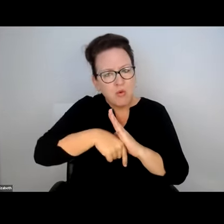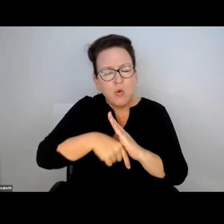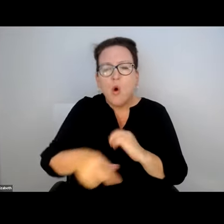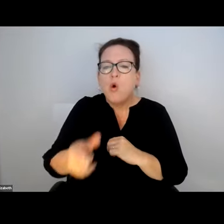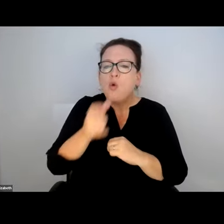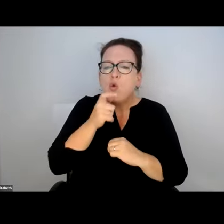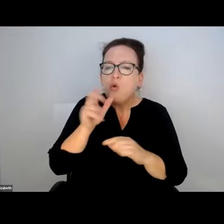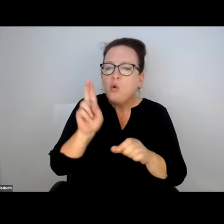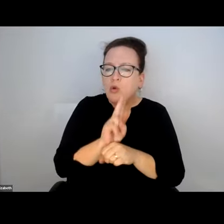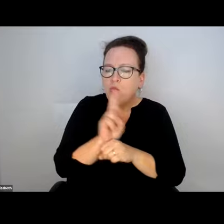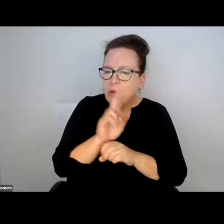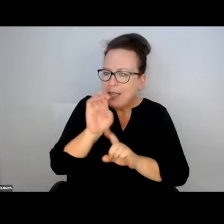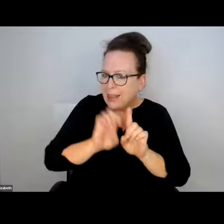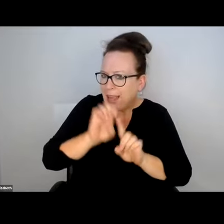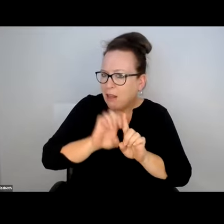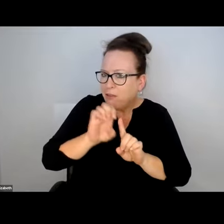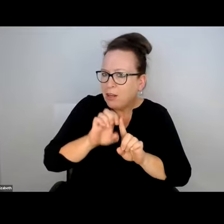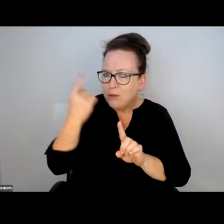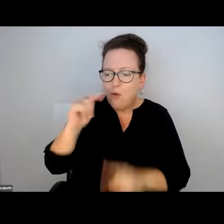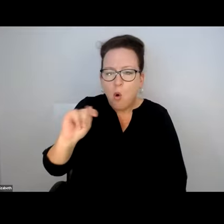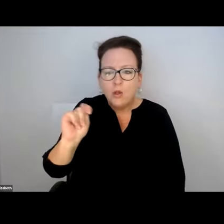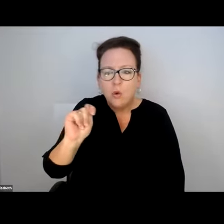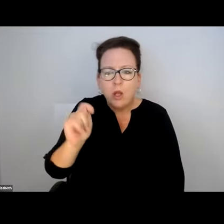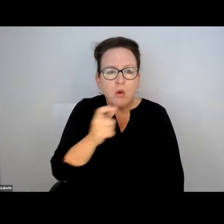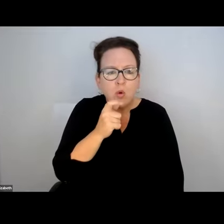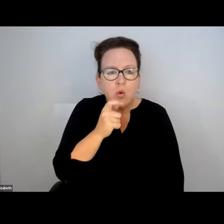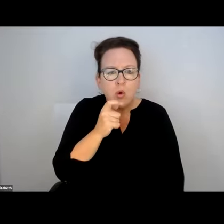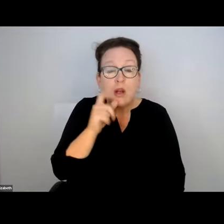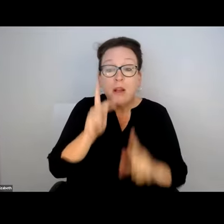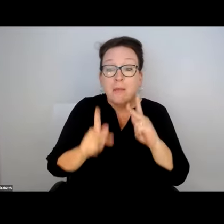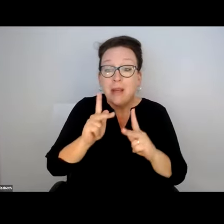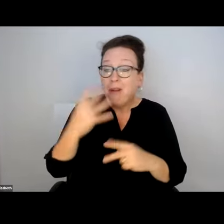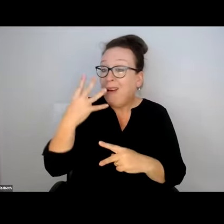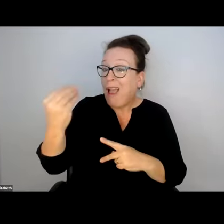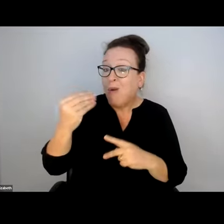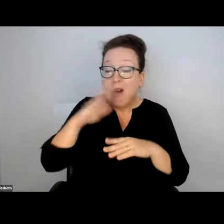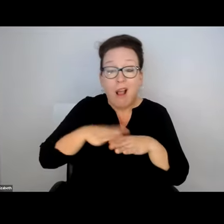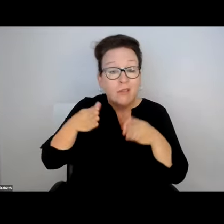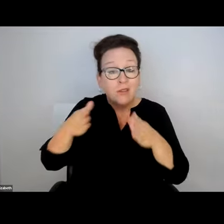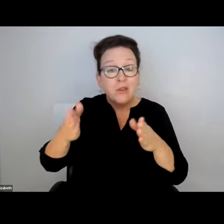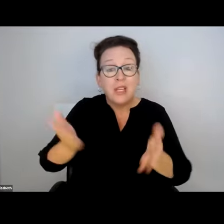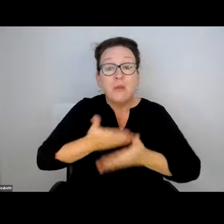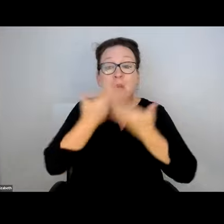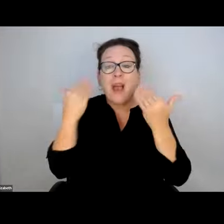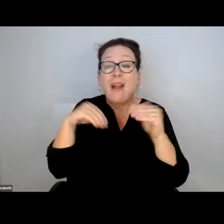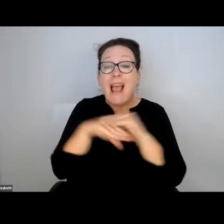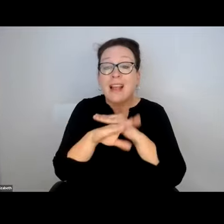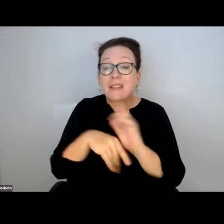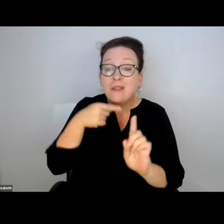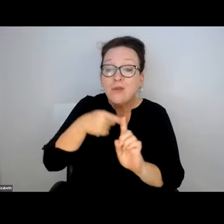WE HAVE TO THINK THIS THROUGH. WHO IS USING THE ELEVATORS AS A TOILET? PEOPLE WHO ARE OUT IN THE